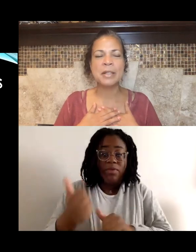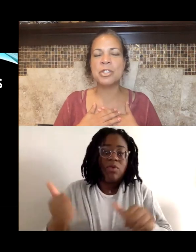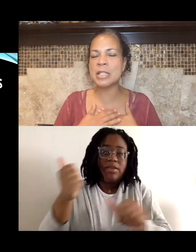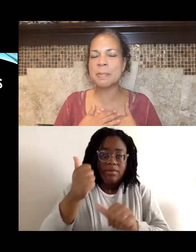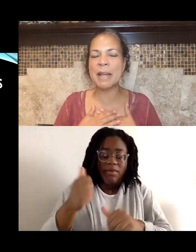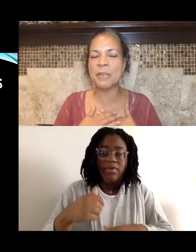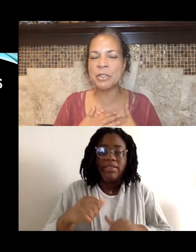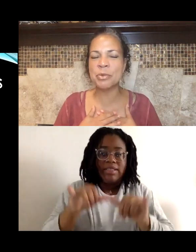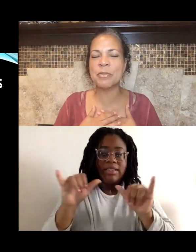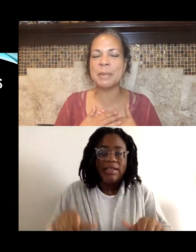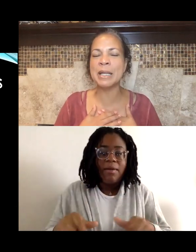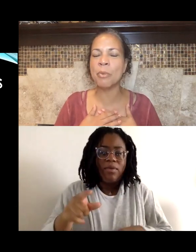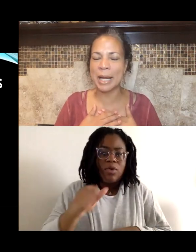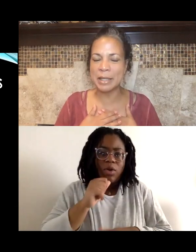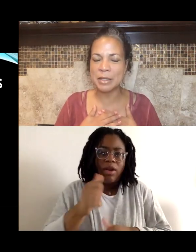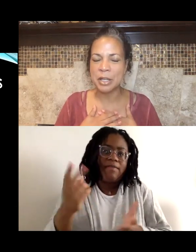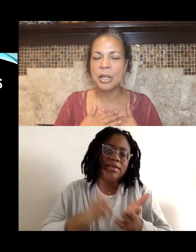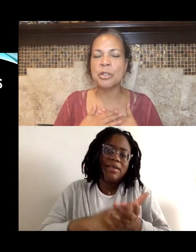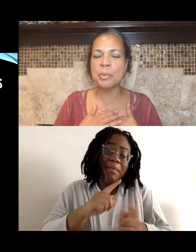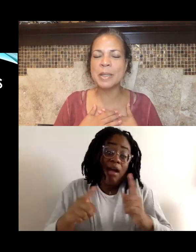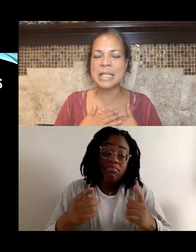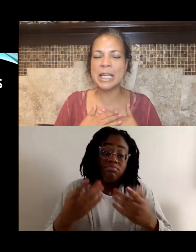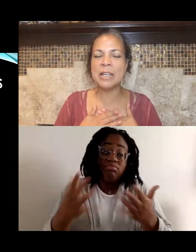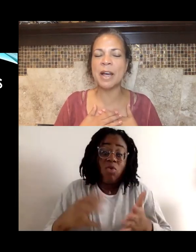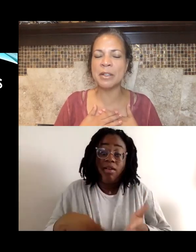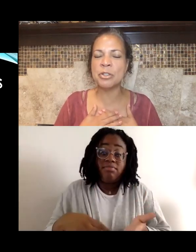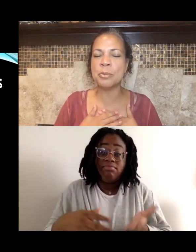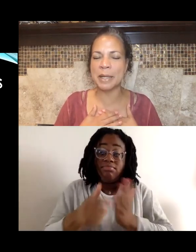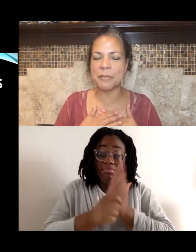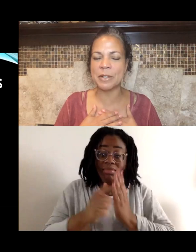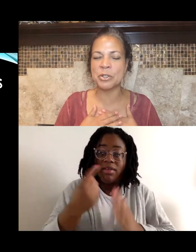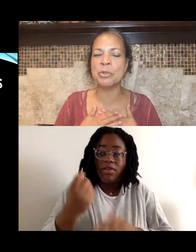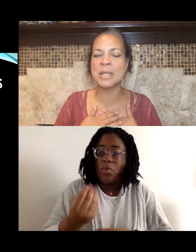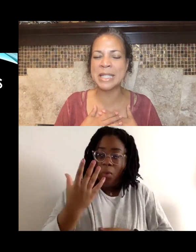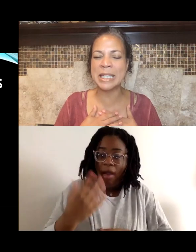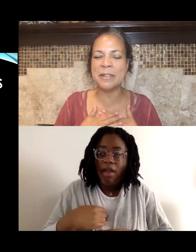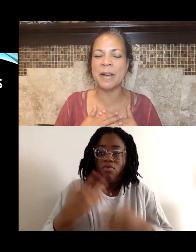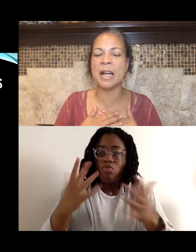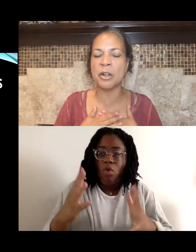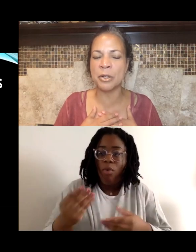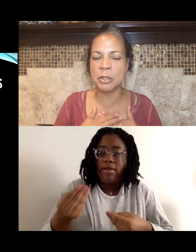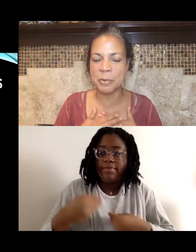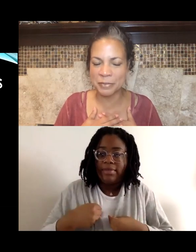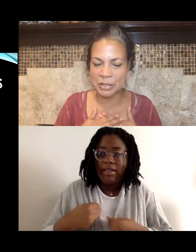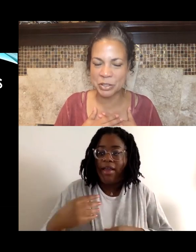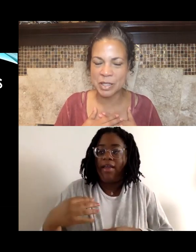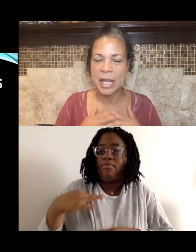Just by virtue of being white, you receive undue benefits. You receive unearned privileges.